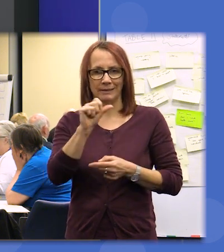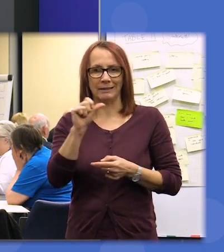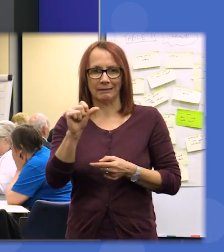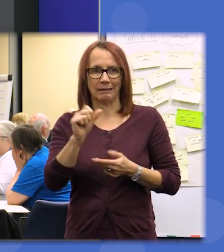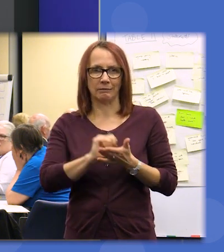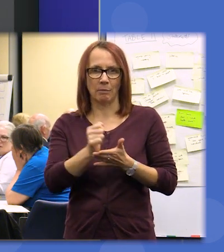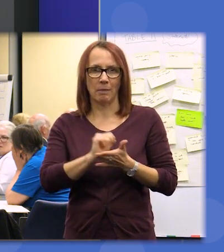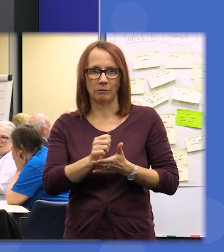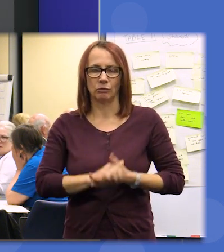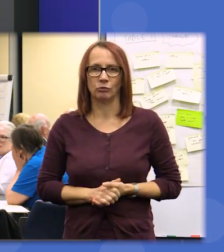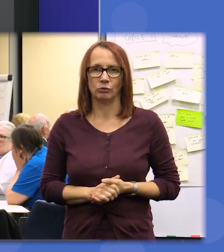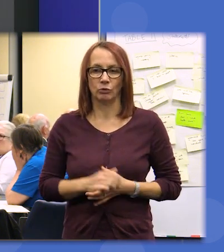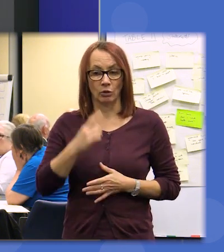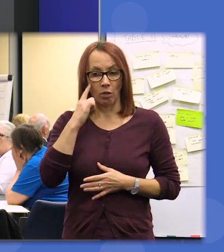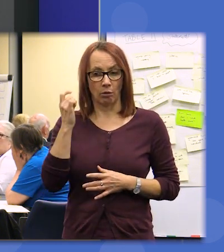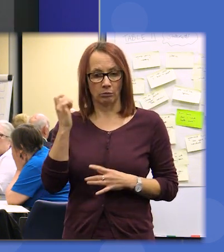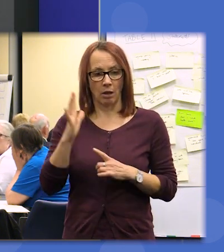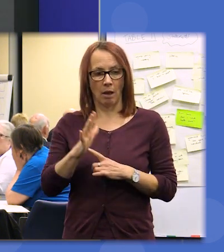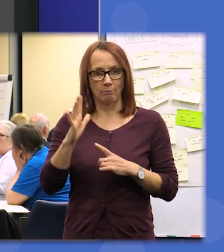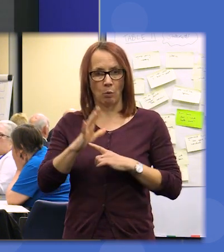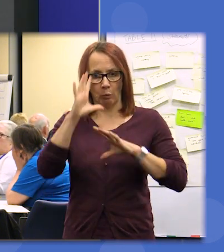but I thought it was important to explain that that was going to happen in